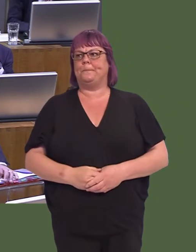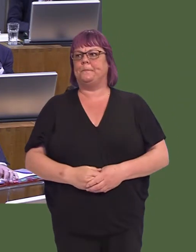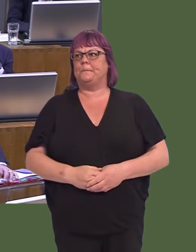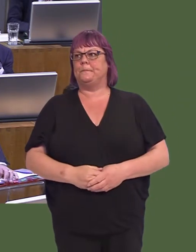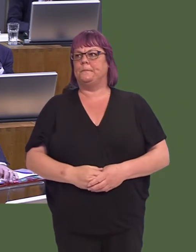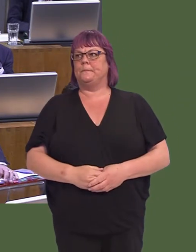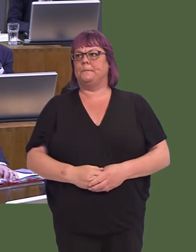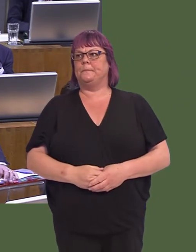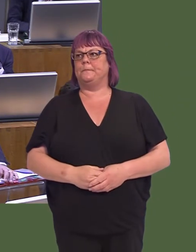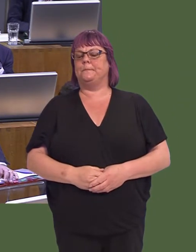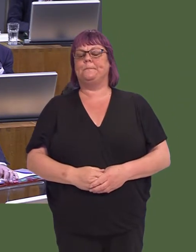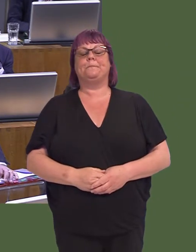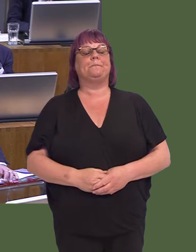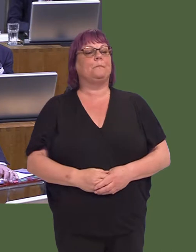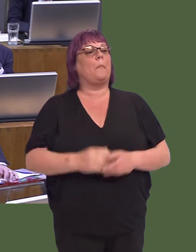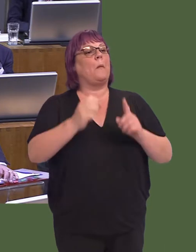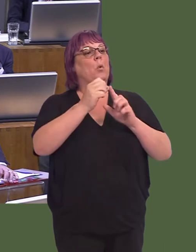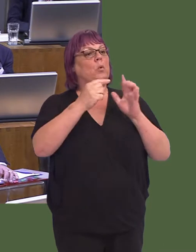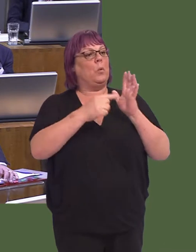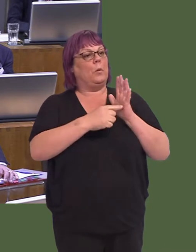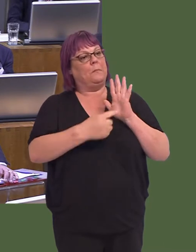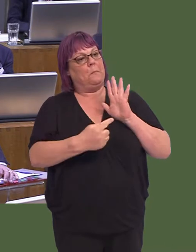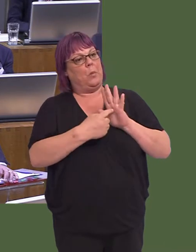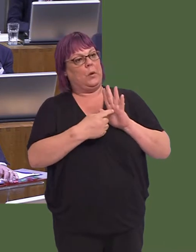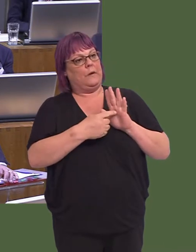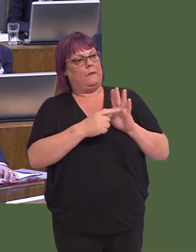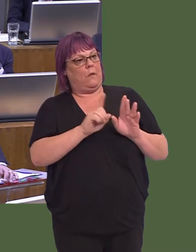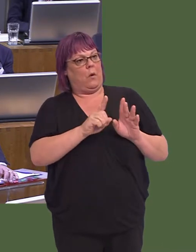In terms of Port Talbot, what is crucially important to the sustainability of Port Talbot